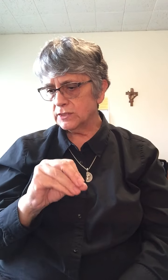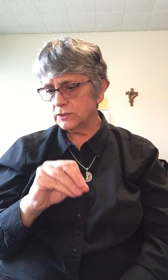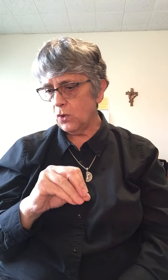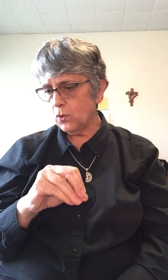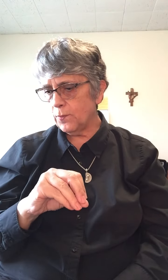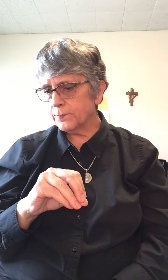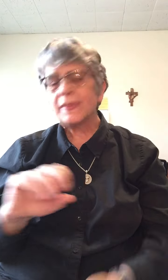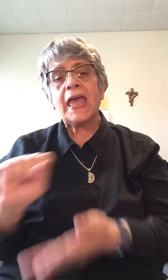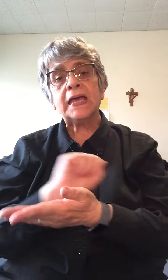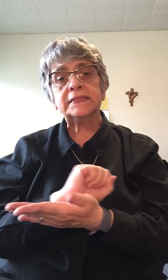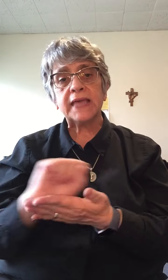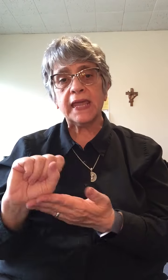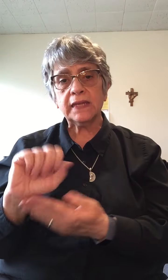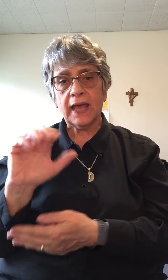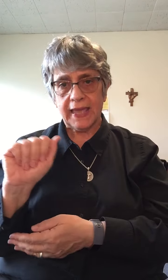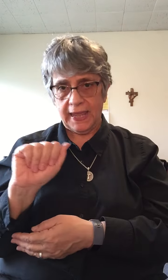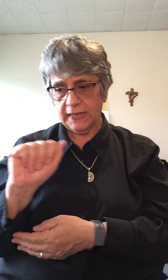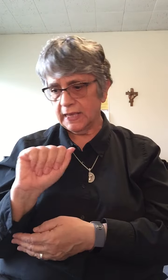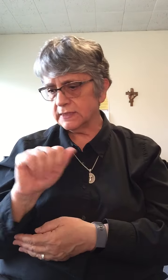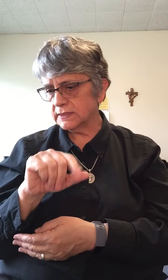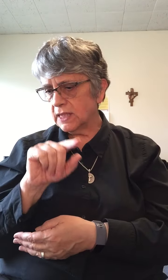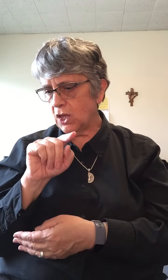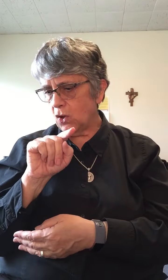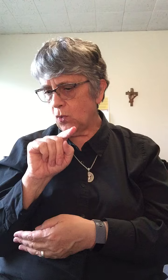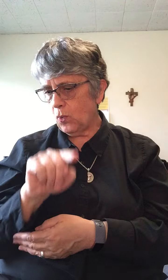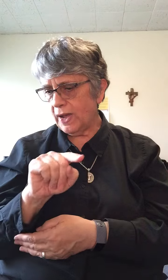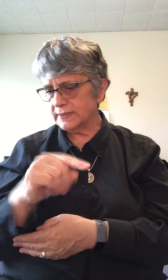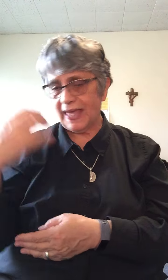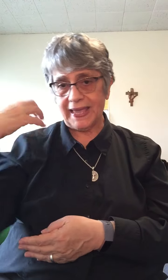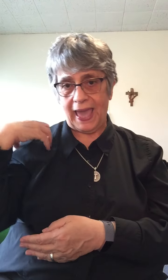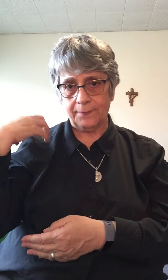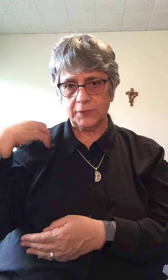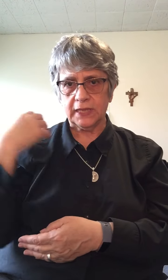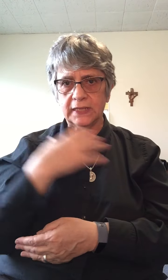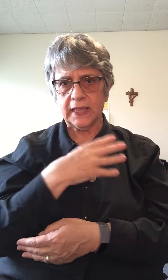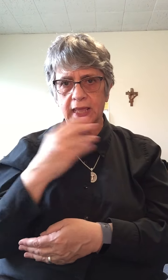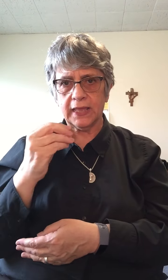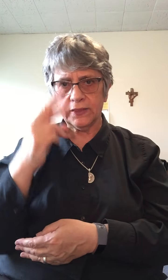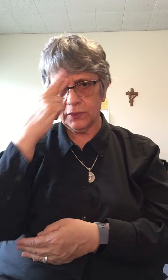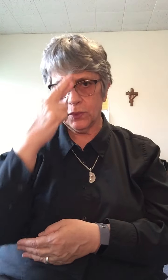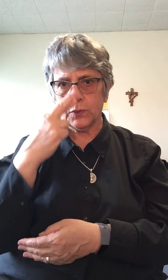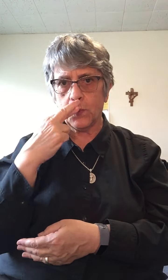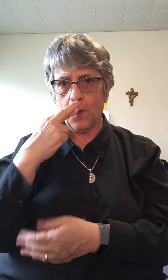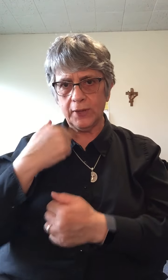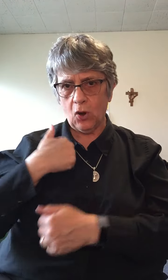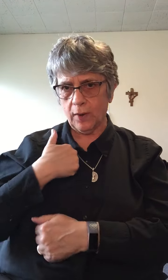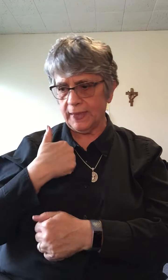So, Saint Achatius was a captain in the roman army